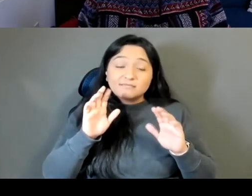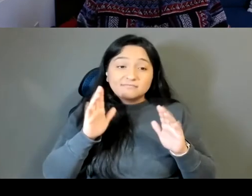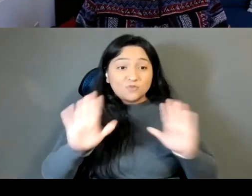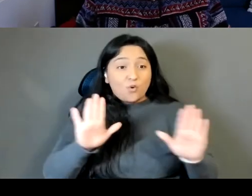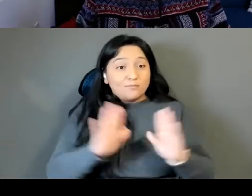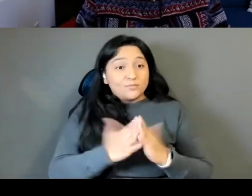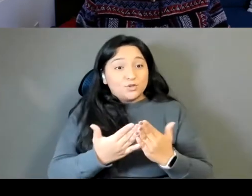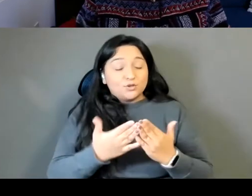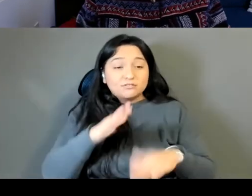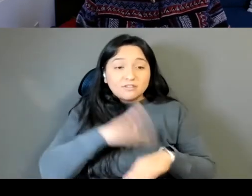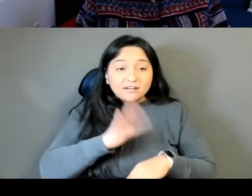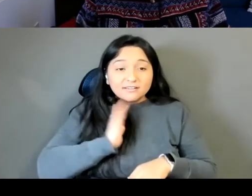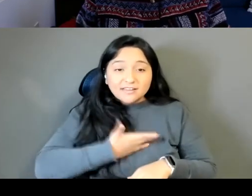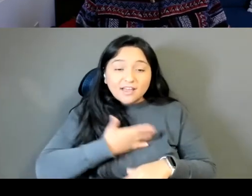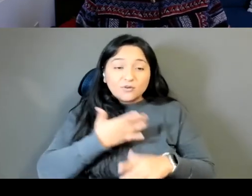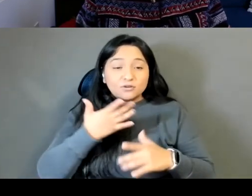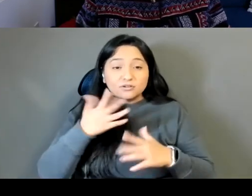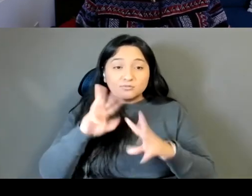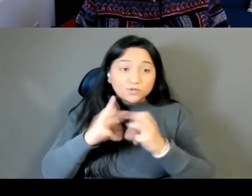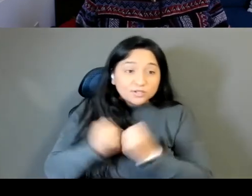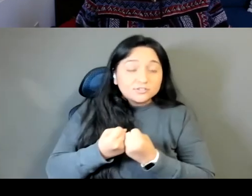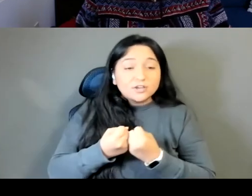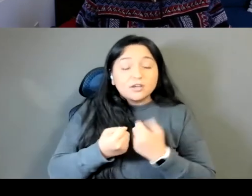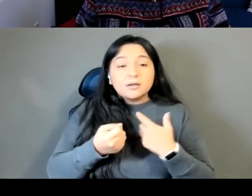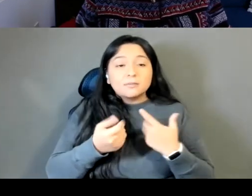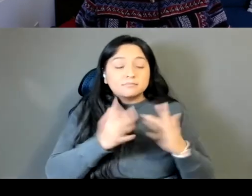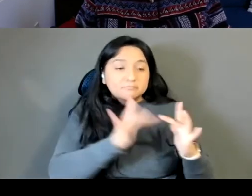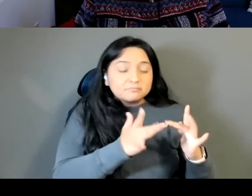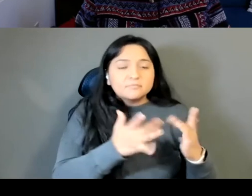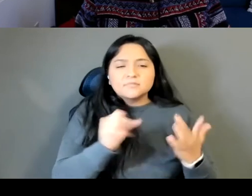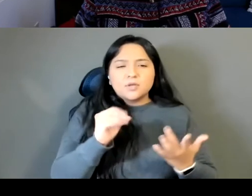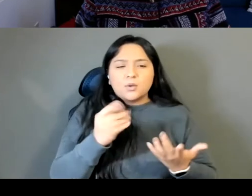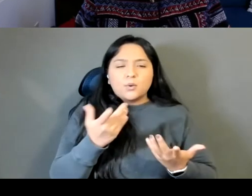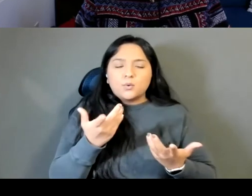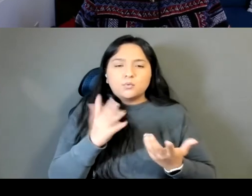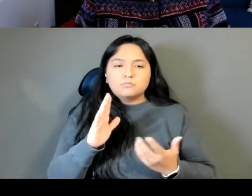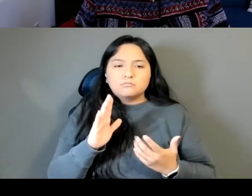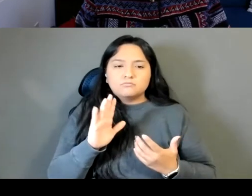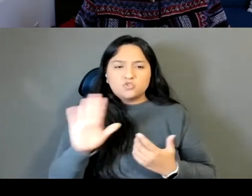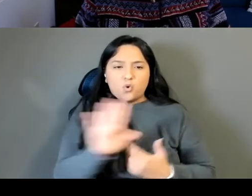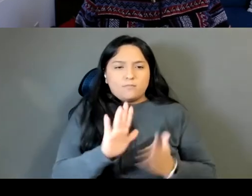I love to hear, who you see your books as being in conversation with what were the books